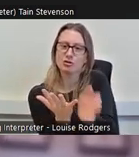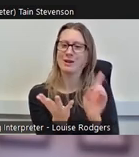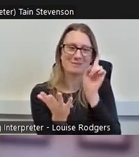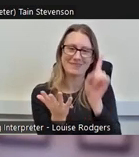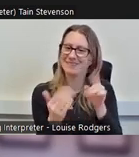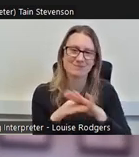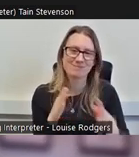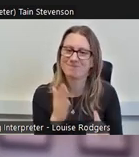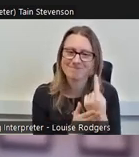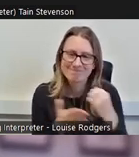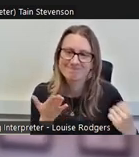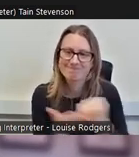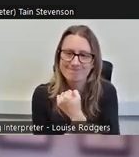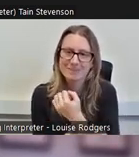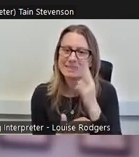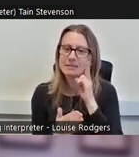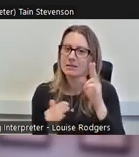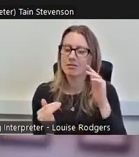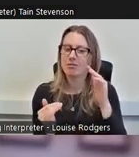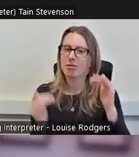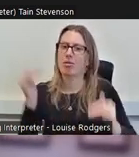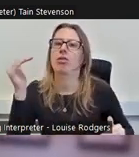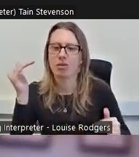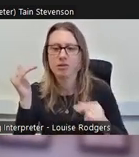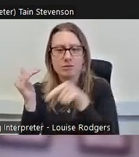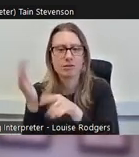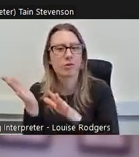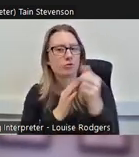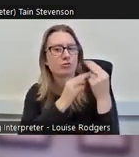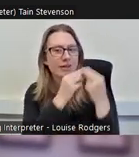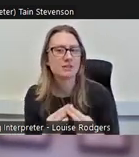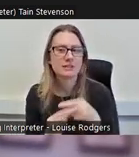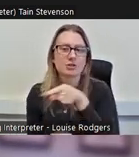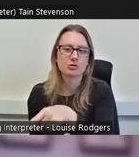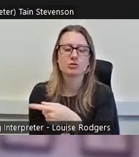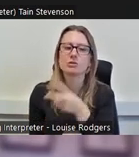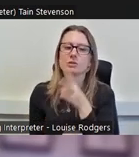That difference is much more pronounced in culture and heritage, which we can see on this slide.